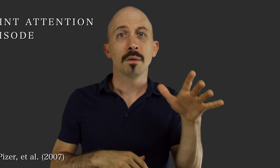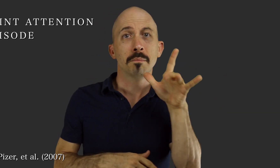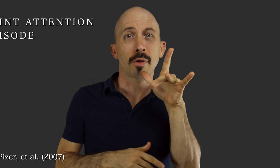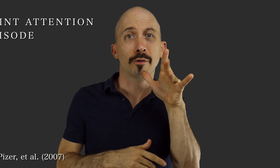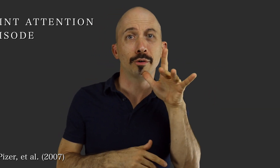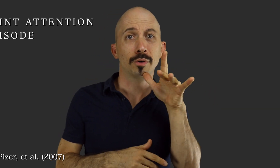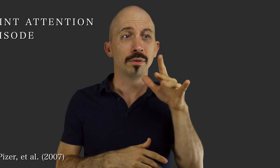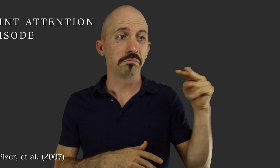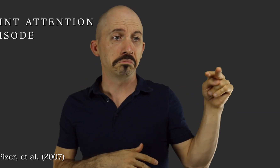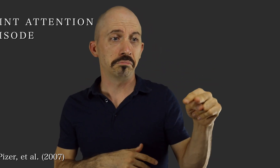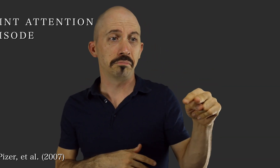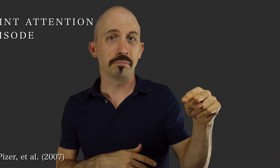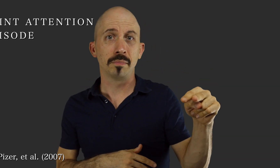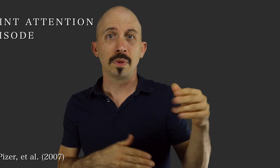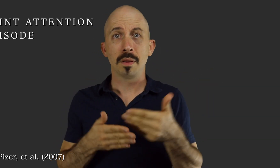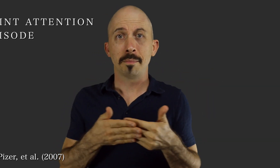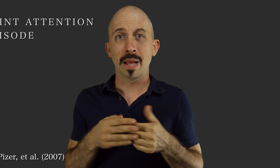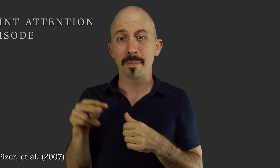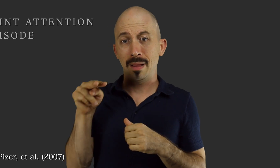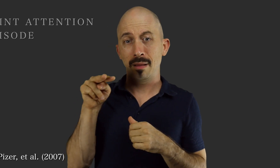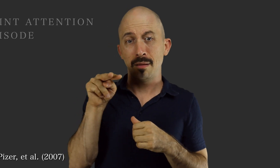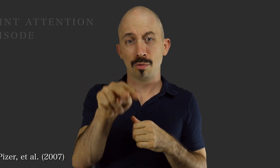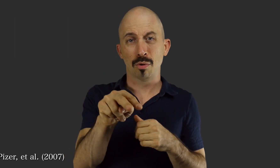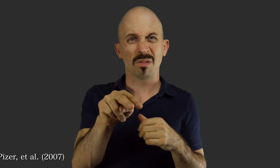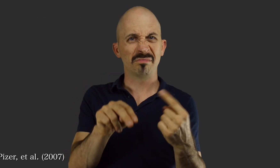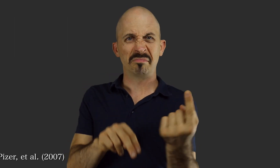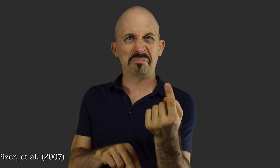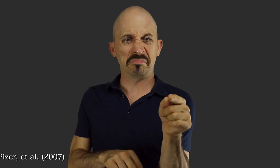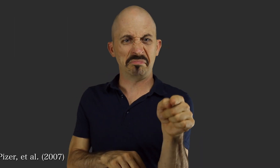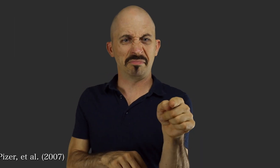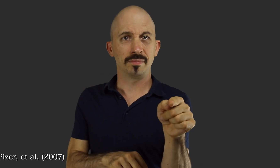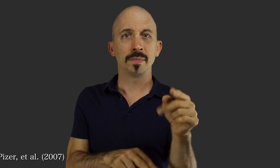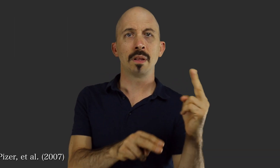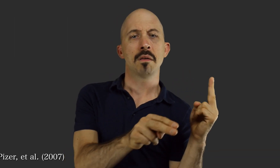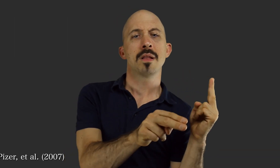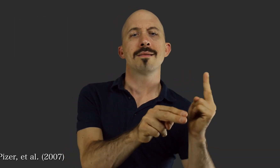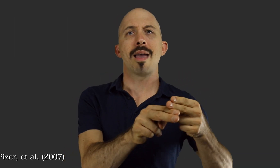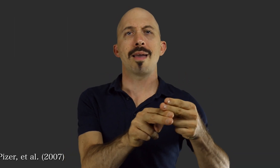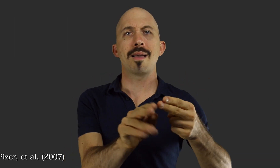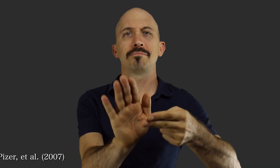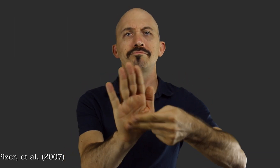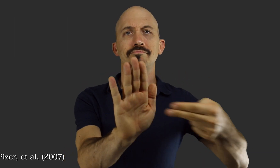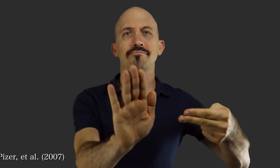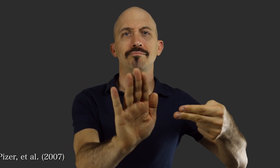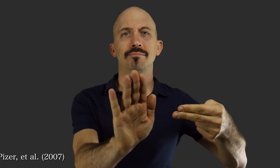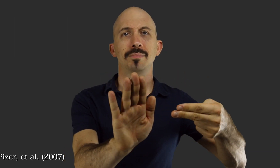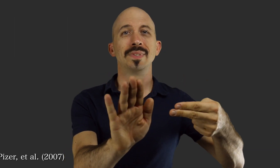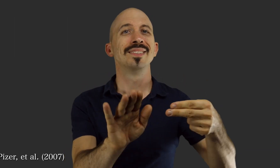takes place when the mother looks at a given object. The baby looks at that same object. The mother ‘tags’ a label to name that object.